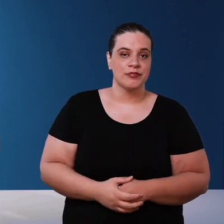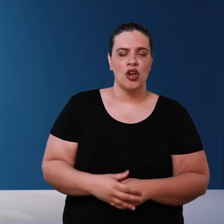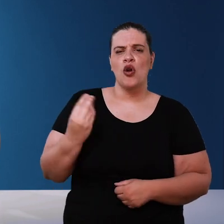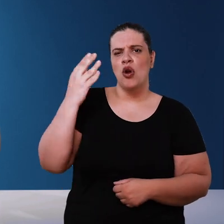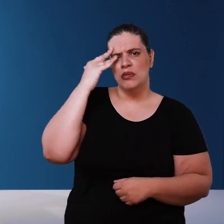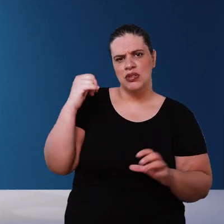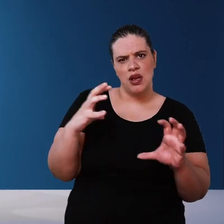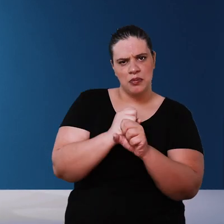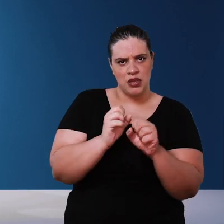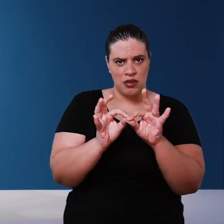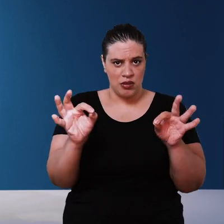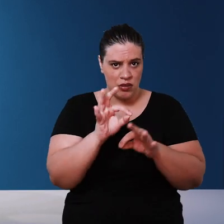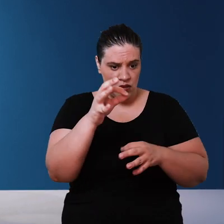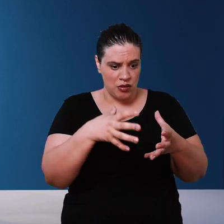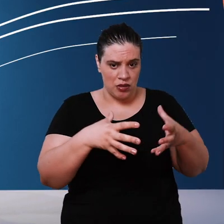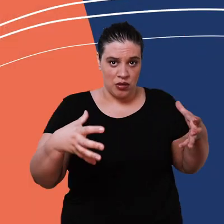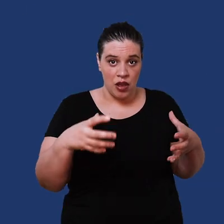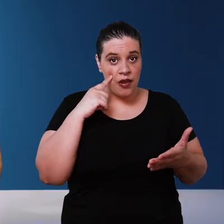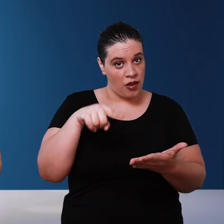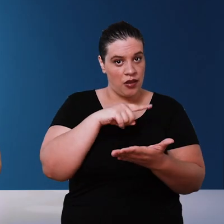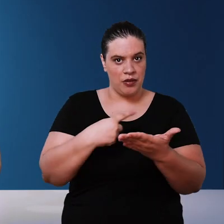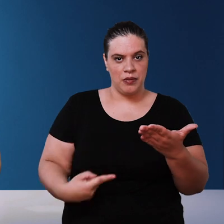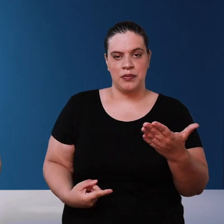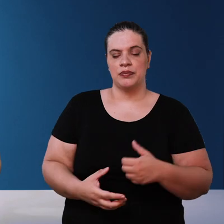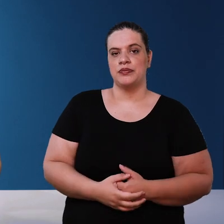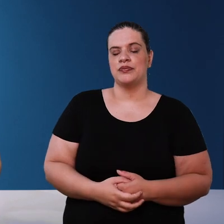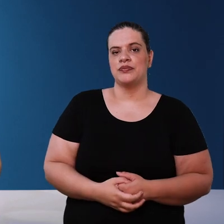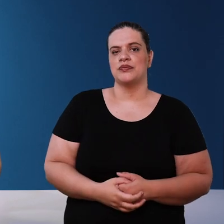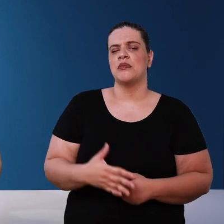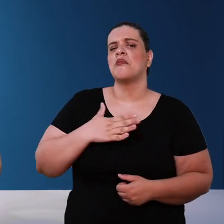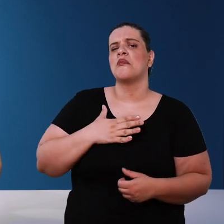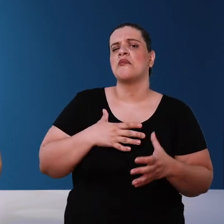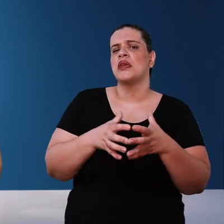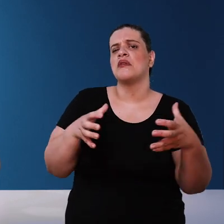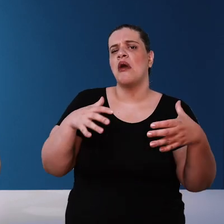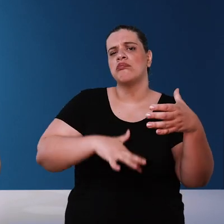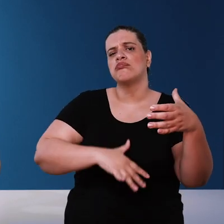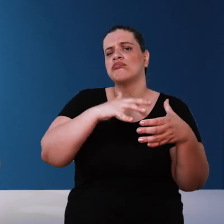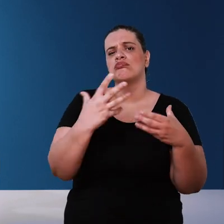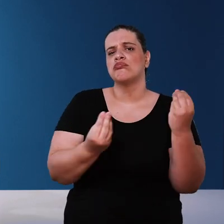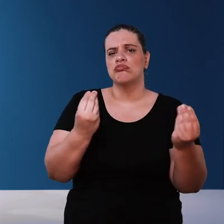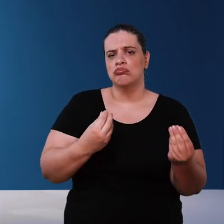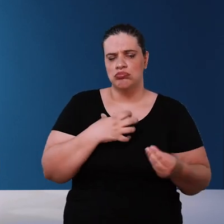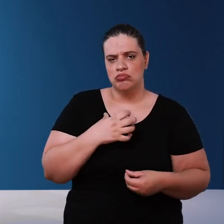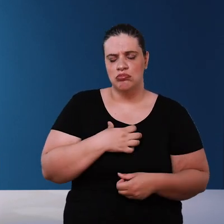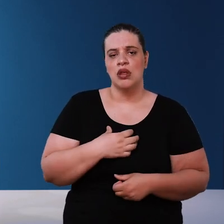to compensate for any surprises . cistern there are cisterns produced in different